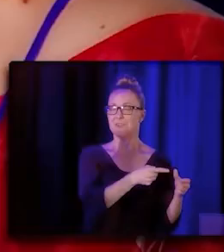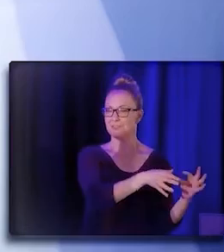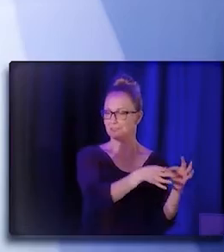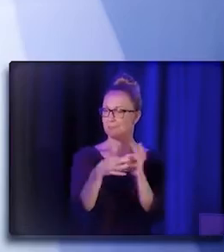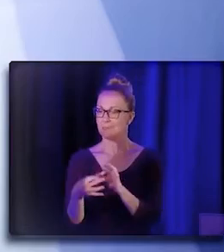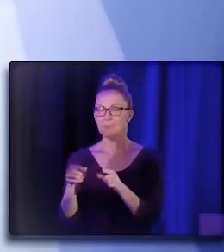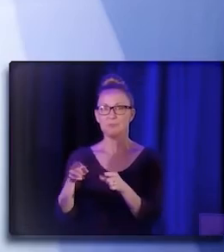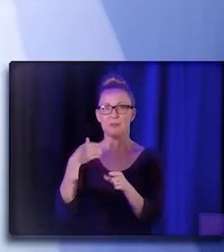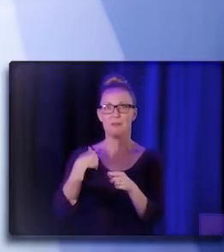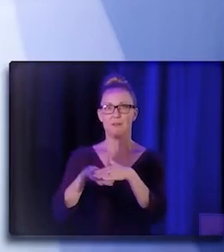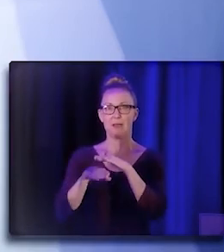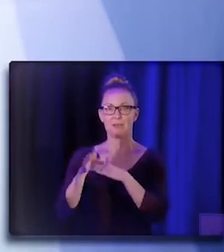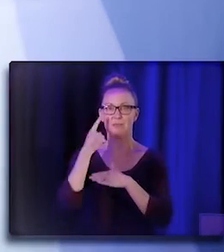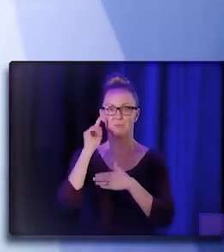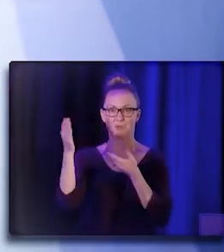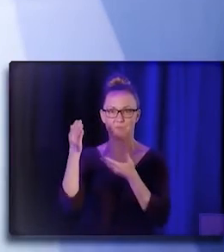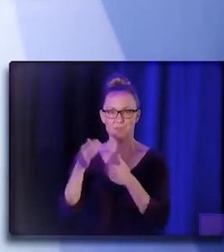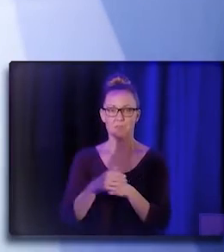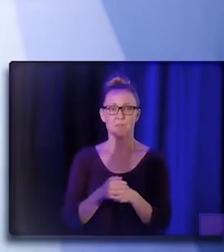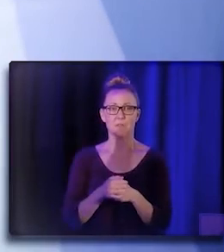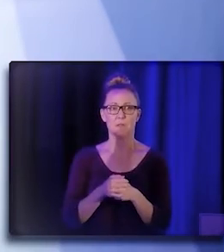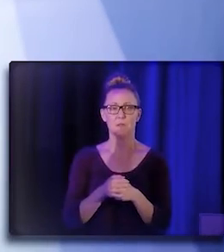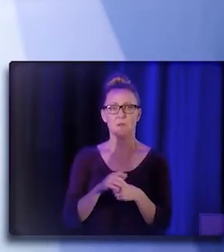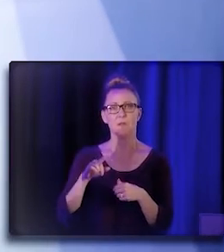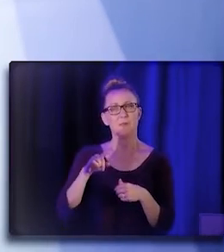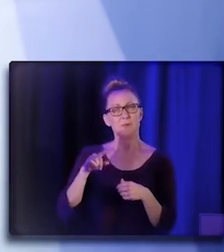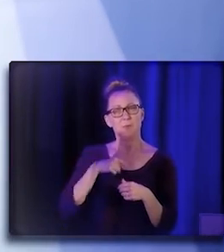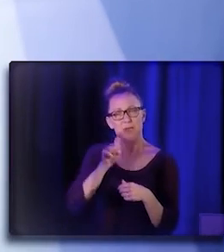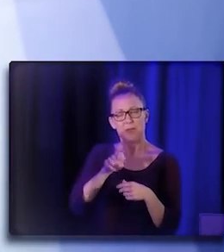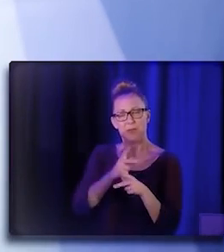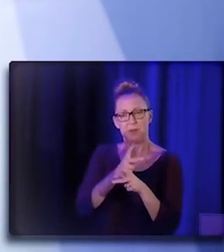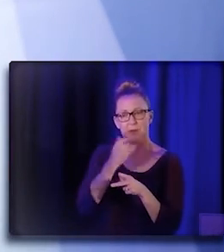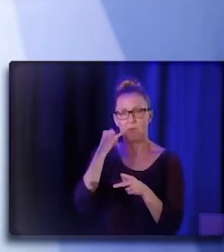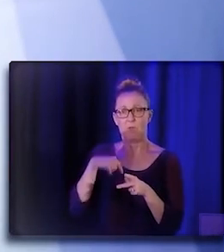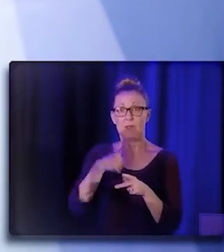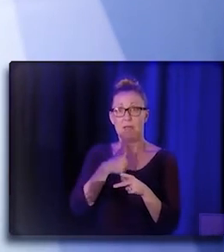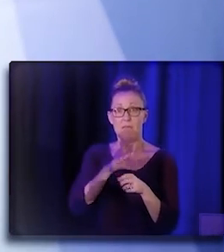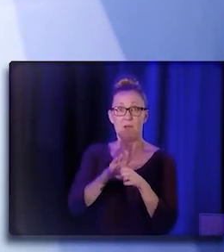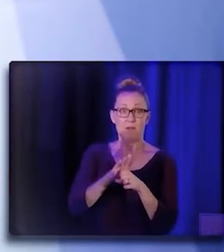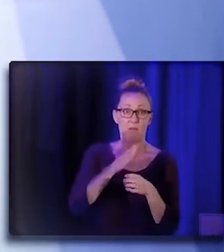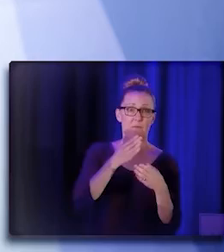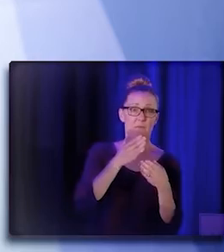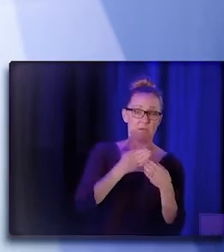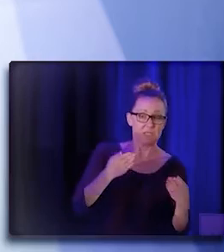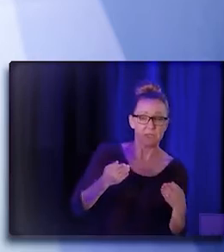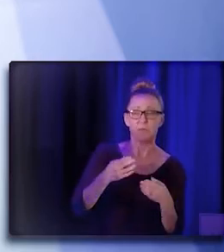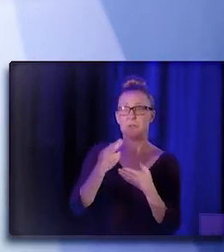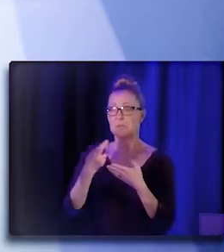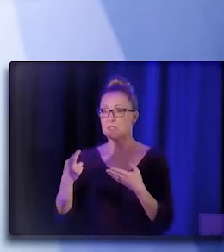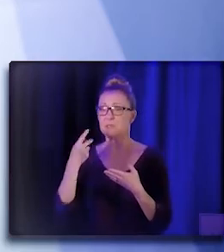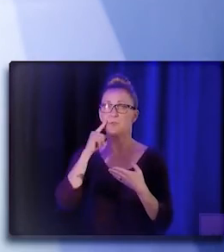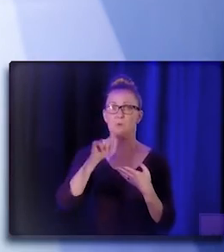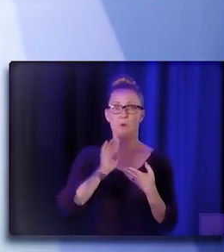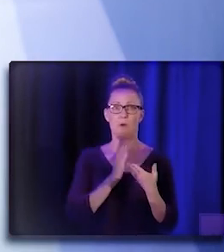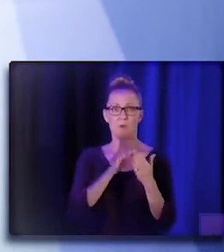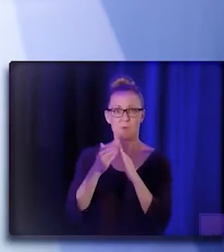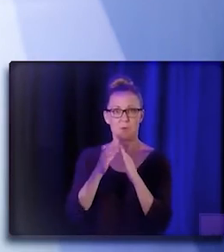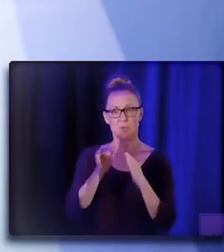And then do we have the materials and the resources for our community members that are culturally and linguistically tailored to what folks need?